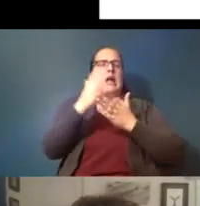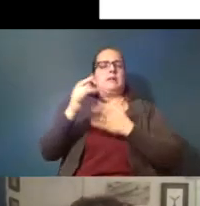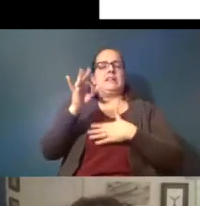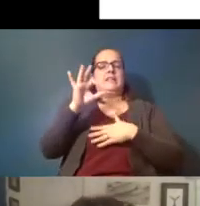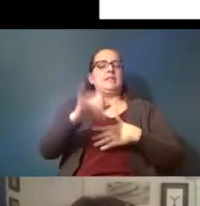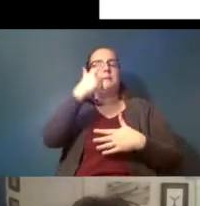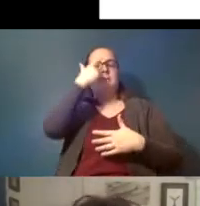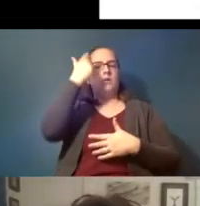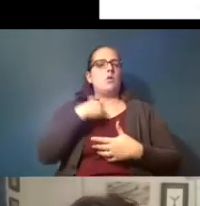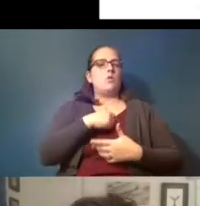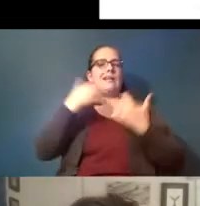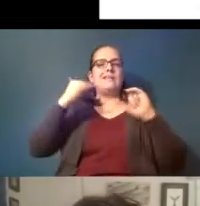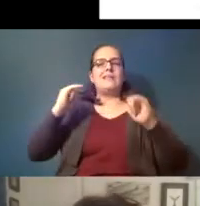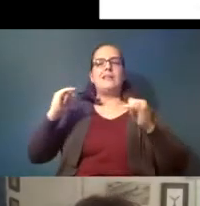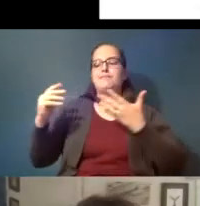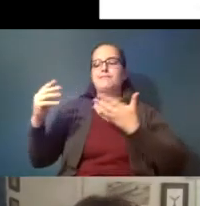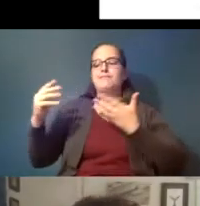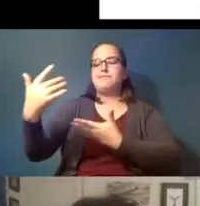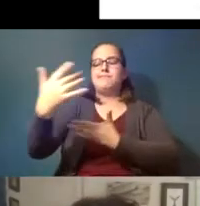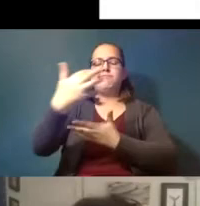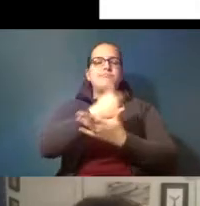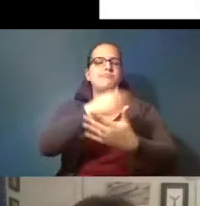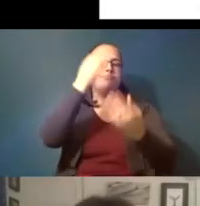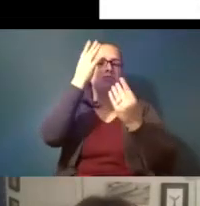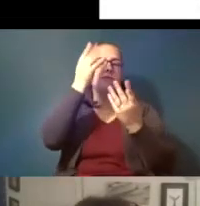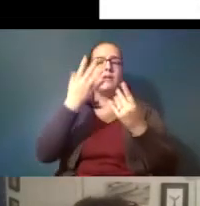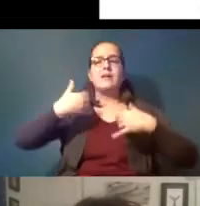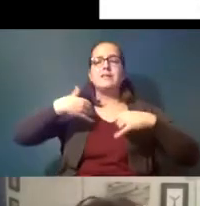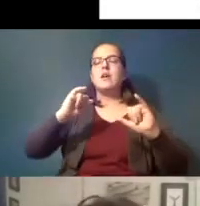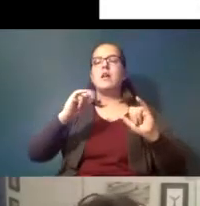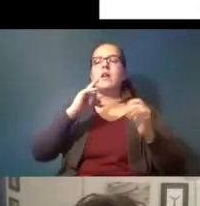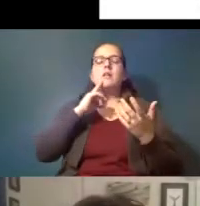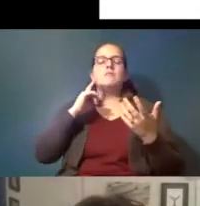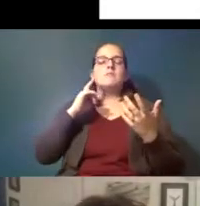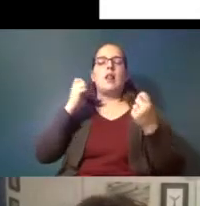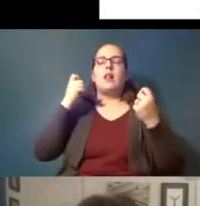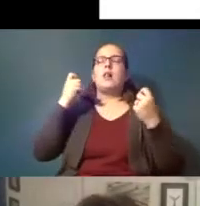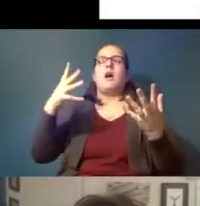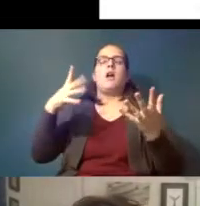we're still collecting data there are still just hundreds of studies coming out it seems